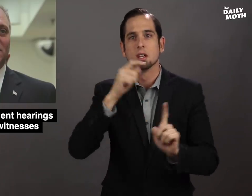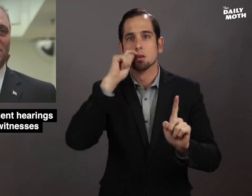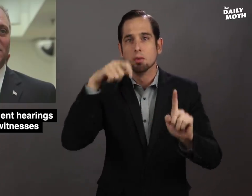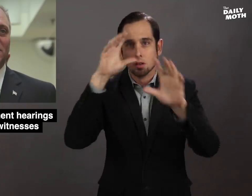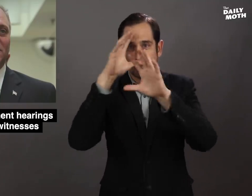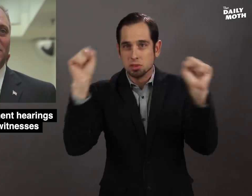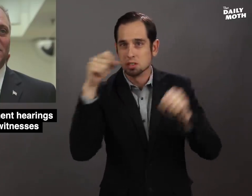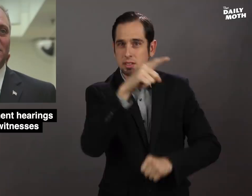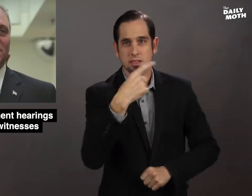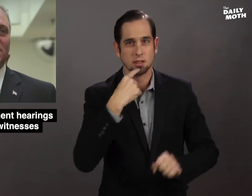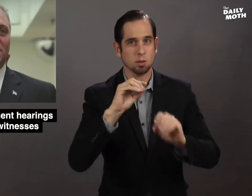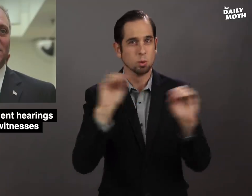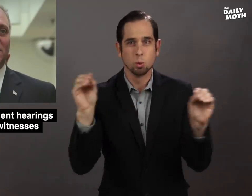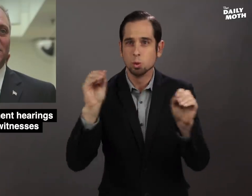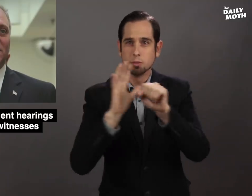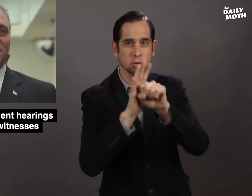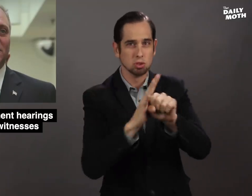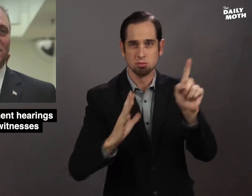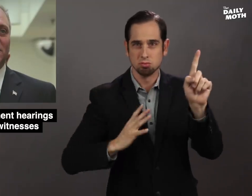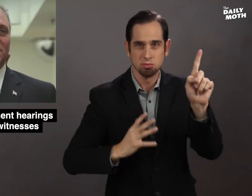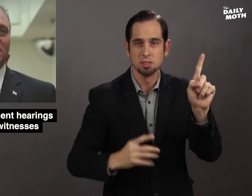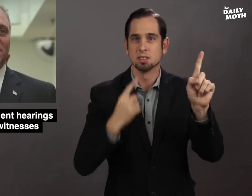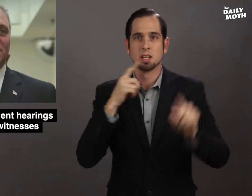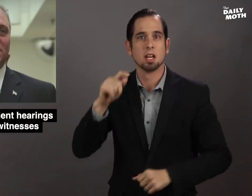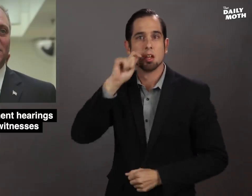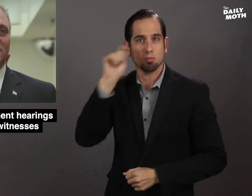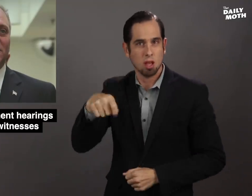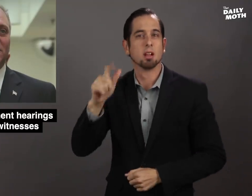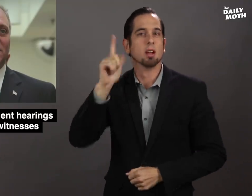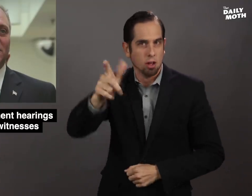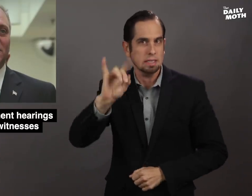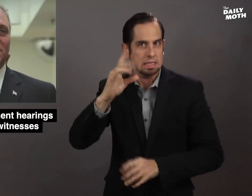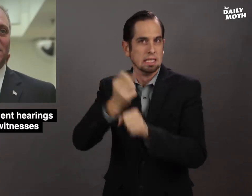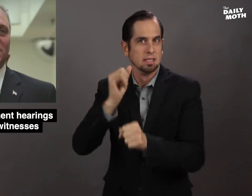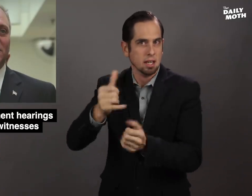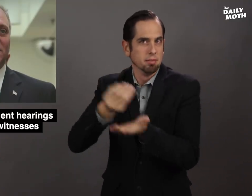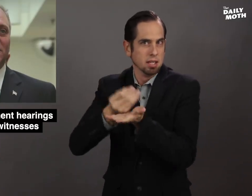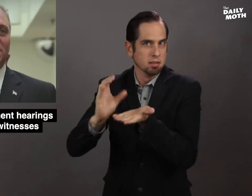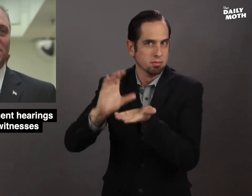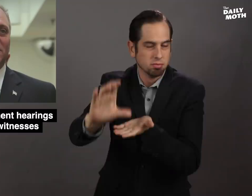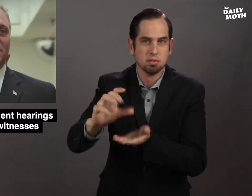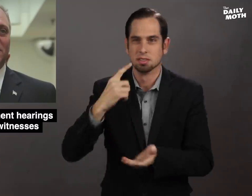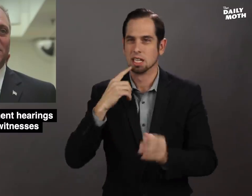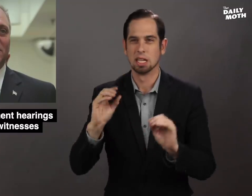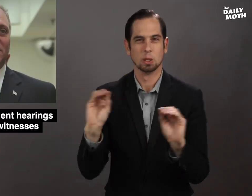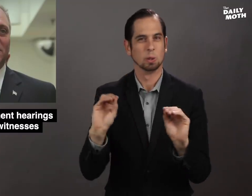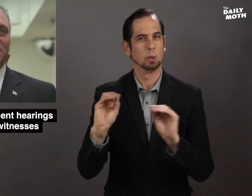that Zelensky said there was no pressure, that Ukraine did get the aid, and that there were